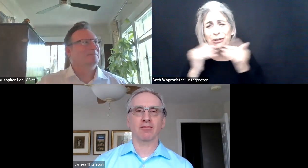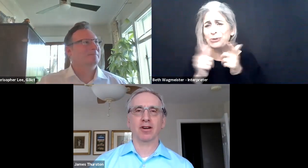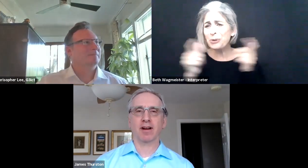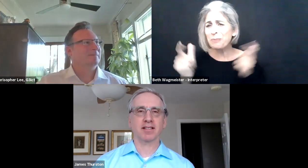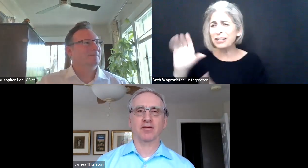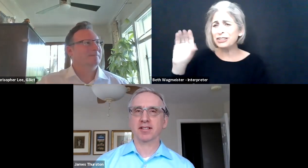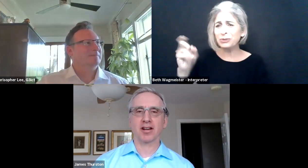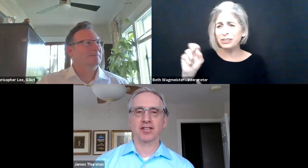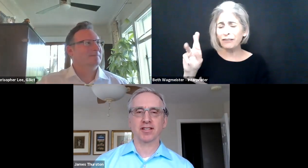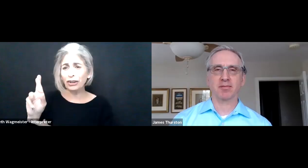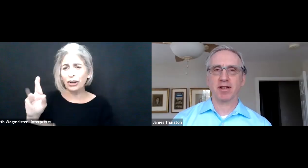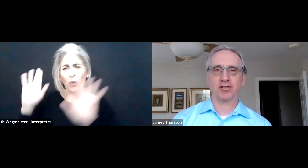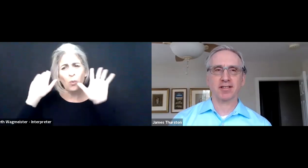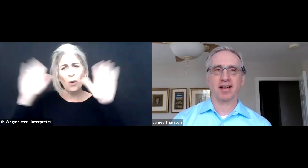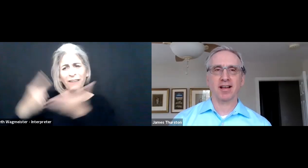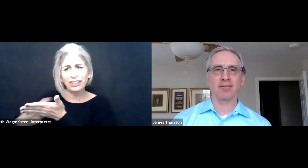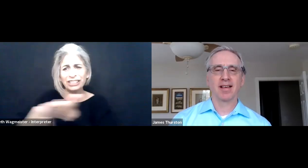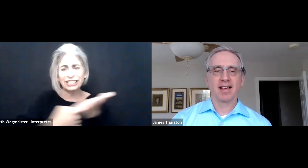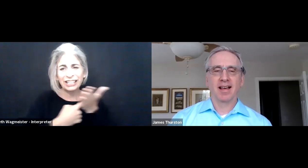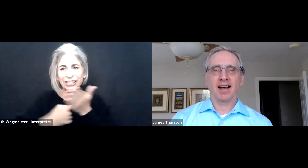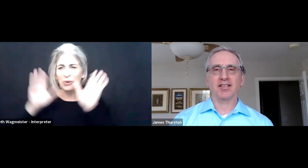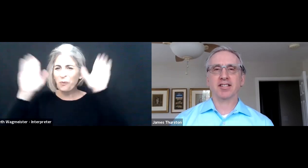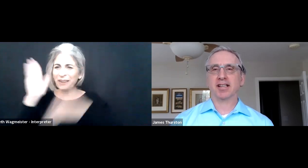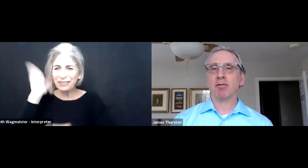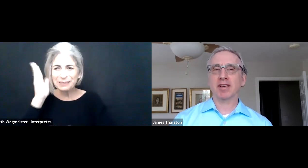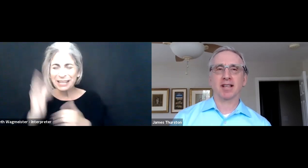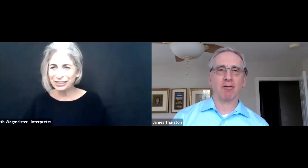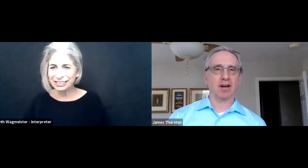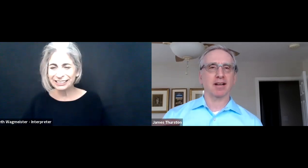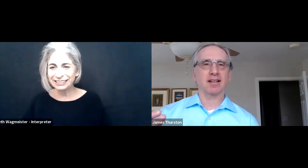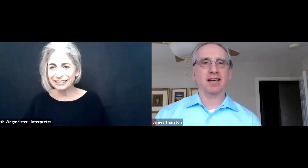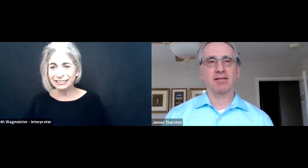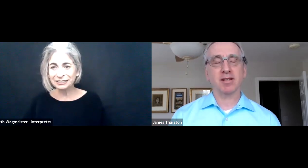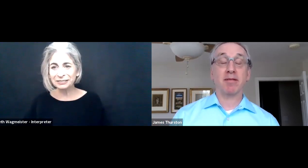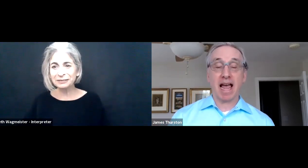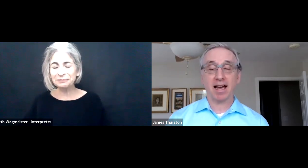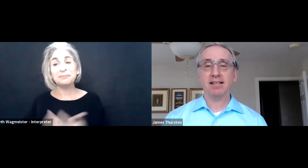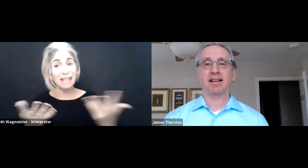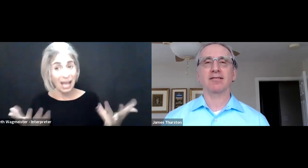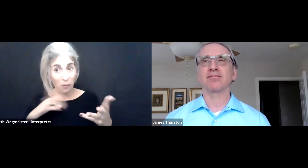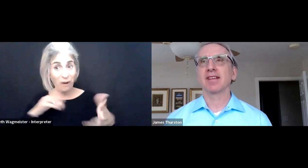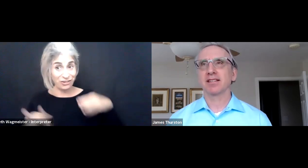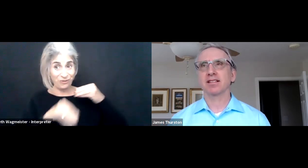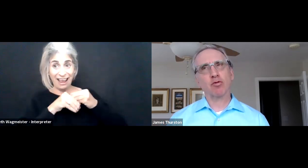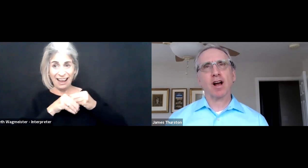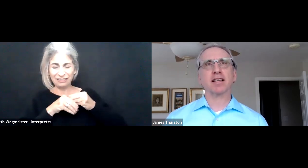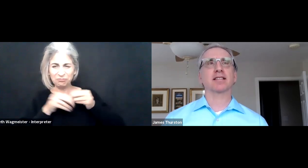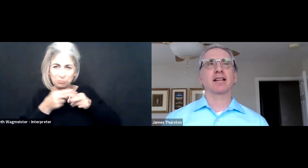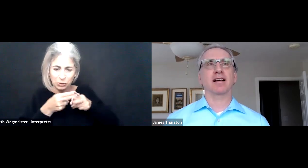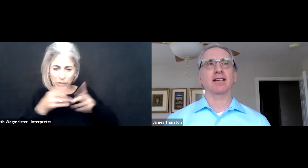James: Great. Thank you so much, Christopher and what a great set of discussions and speakers.